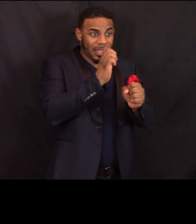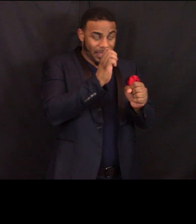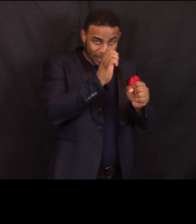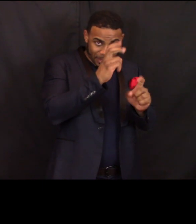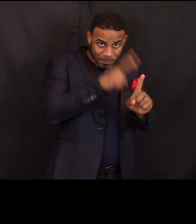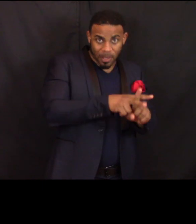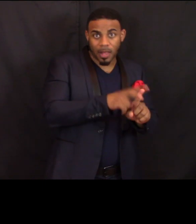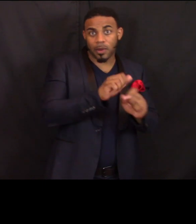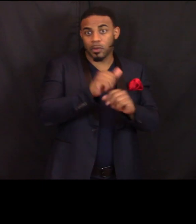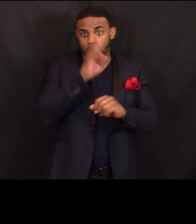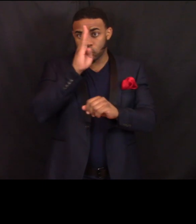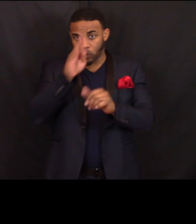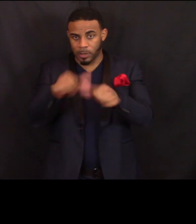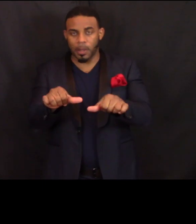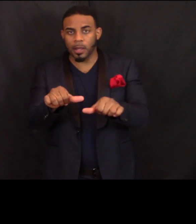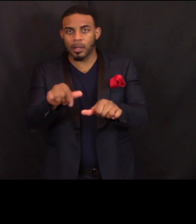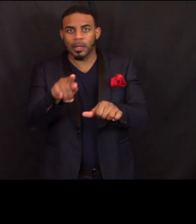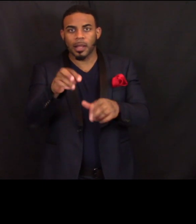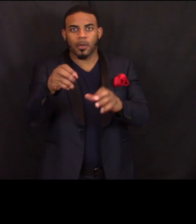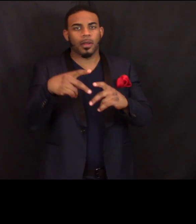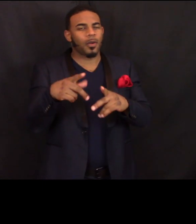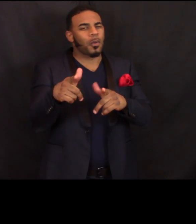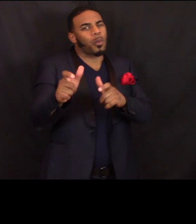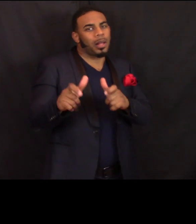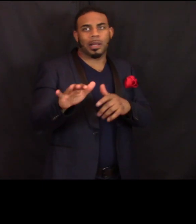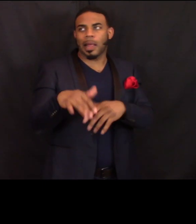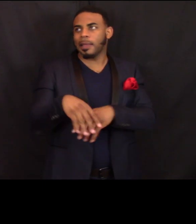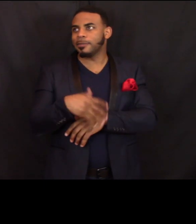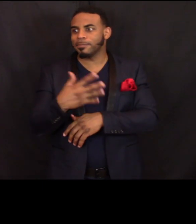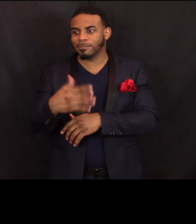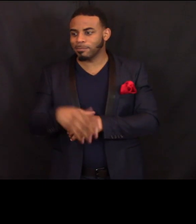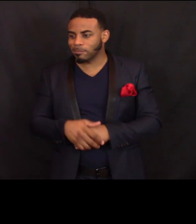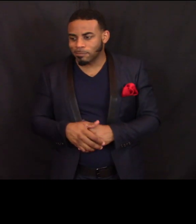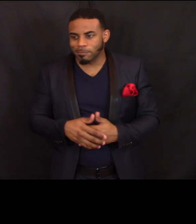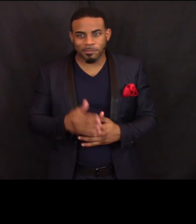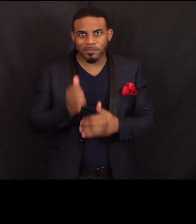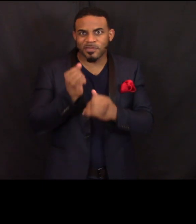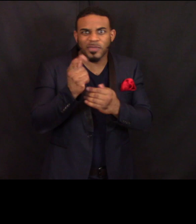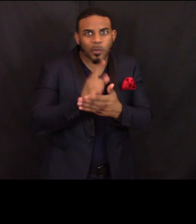and we can get your tax return refund back to you in a matter of weeks.